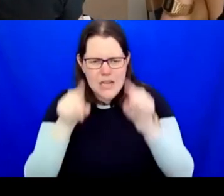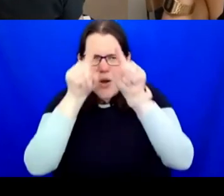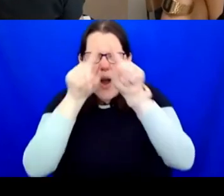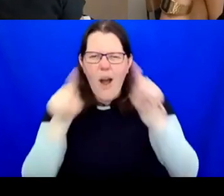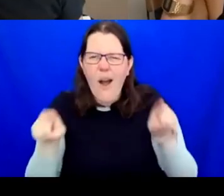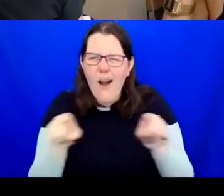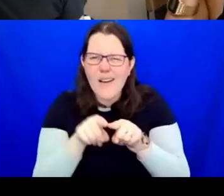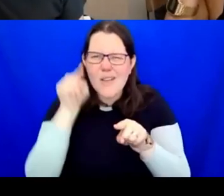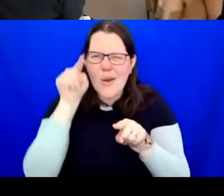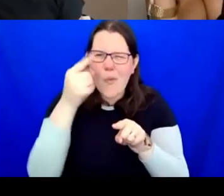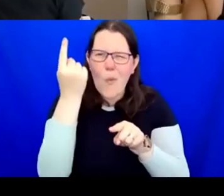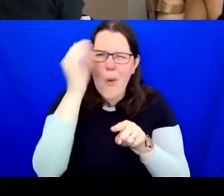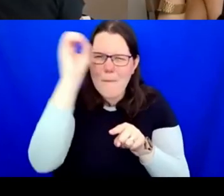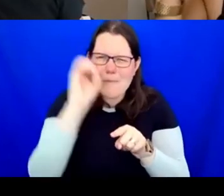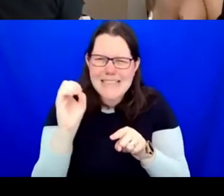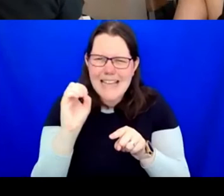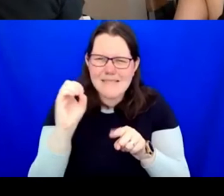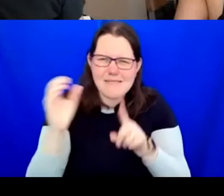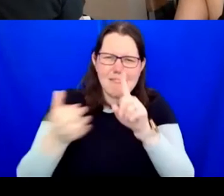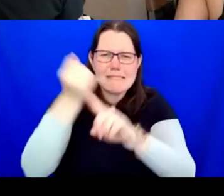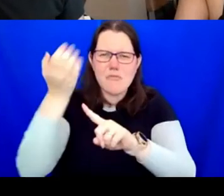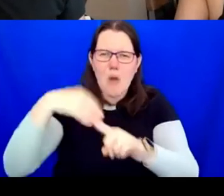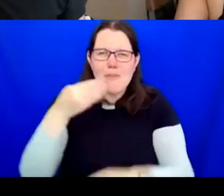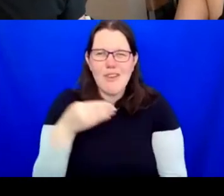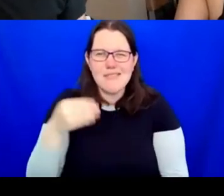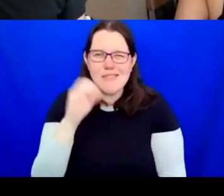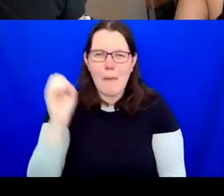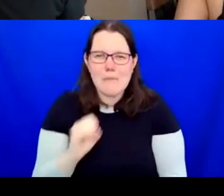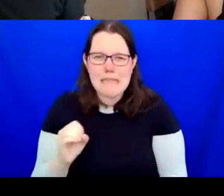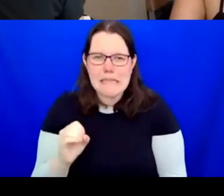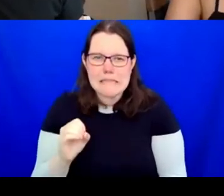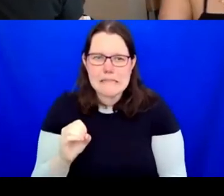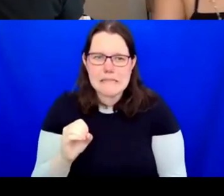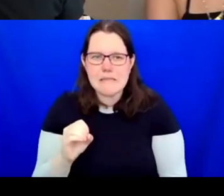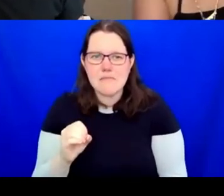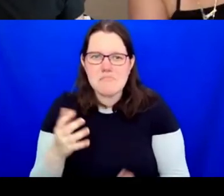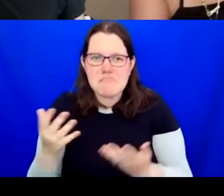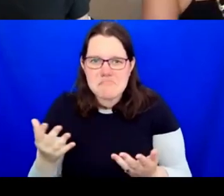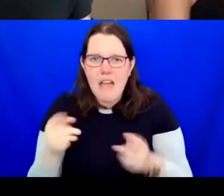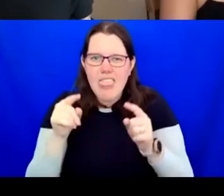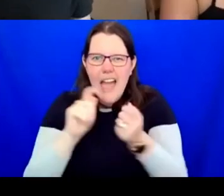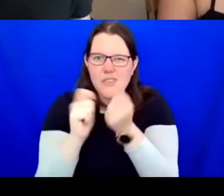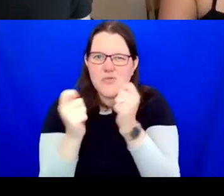collective approach?" How long have we got! TERESA: Ha ha! Well, I think it's the way